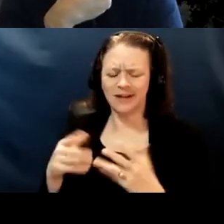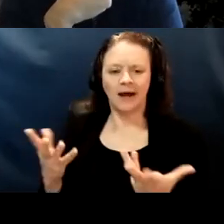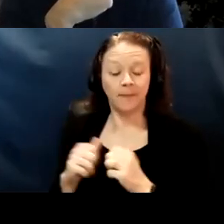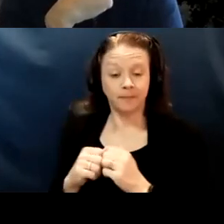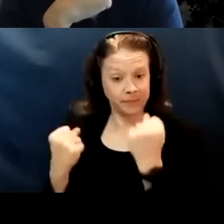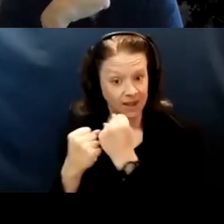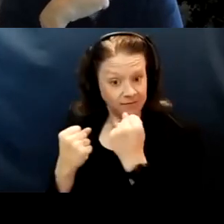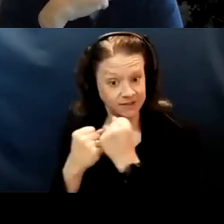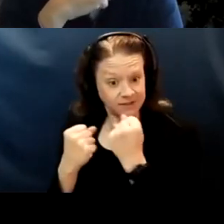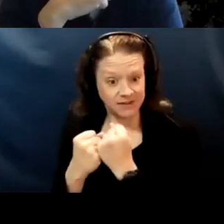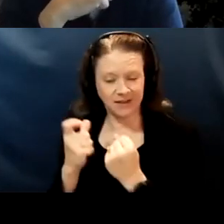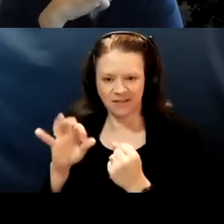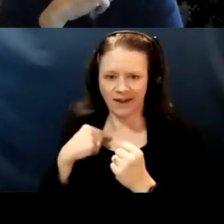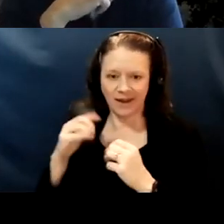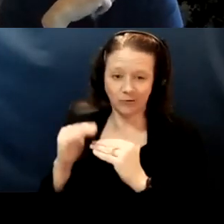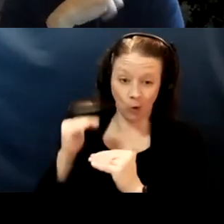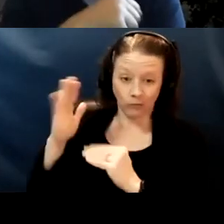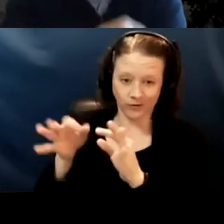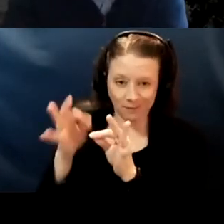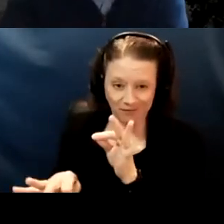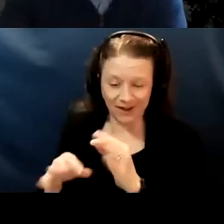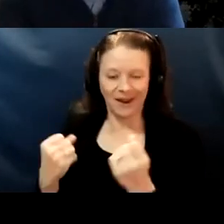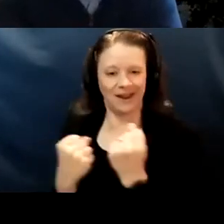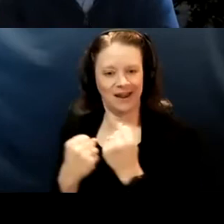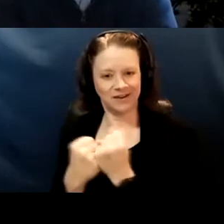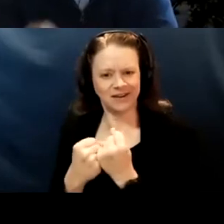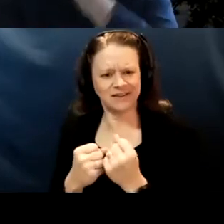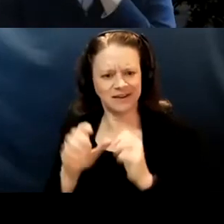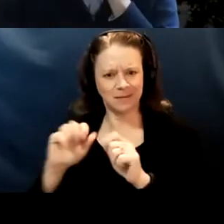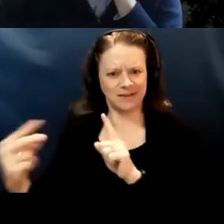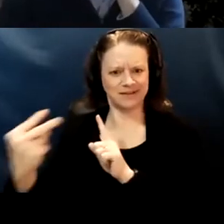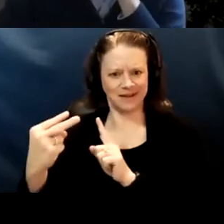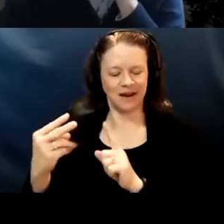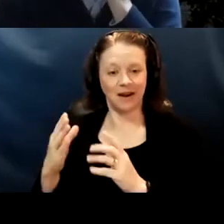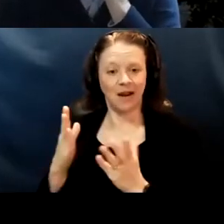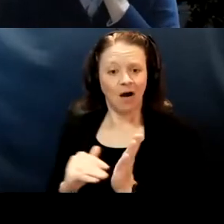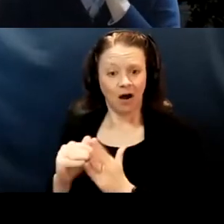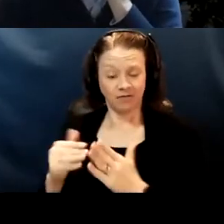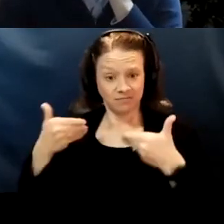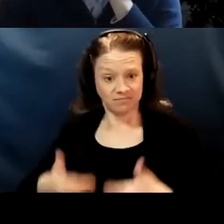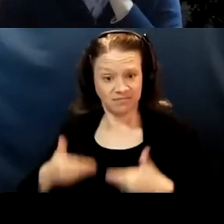if I can oversimplify. Advocacy can be seen as we're often as advocates, we're on the outside pushing in.